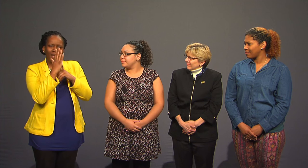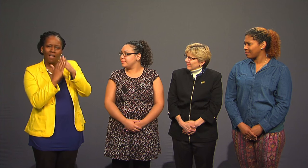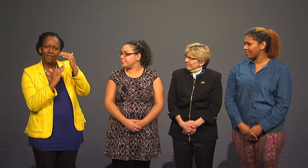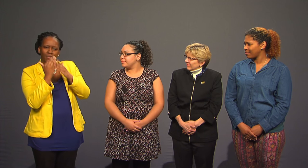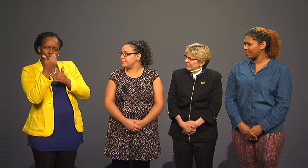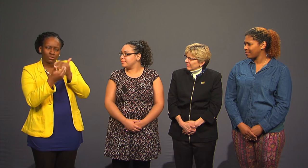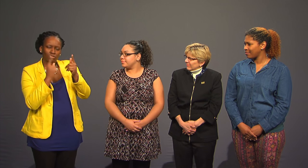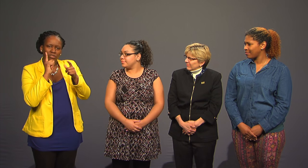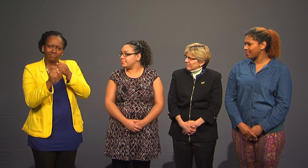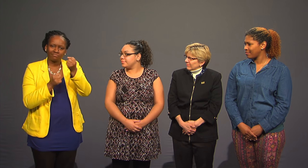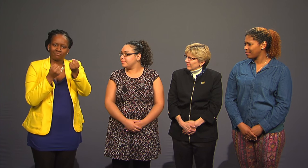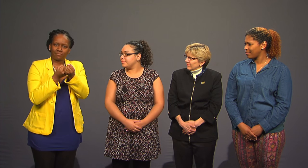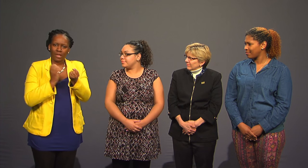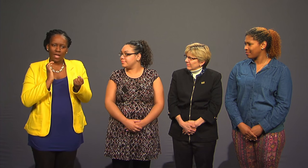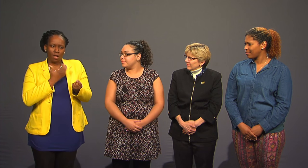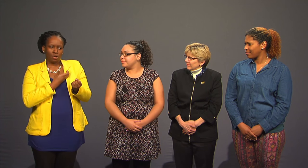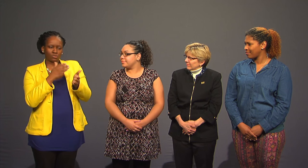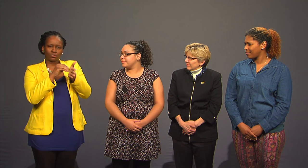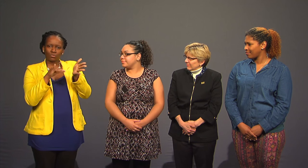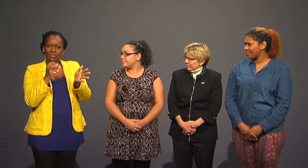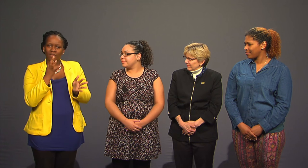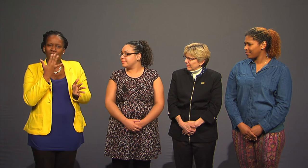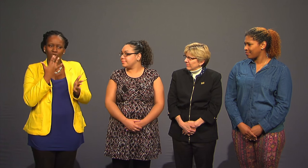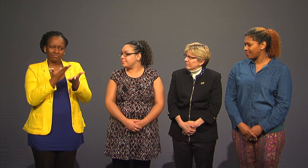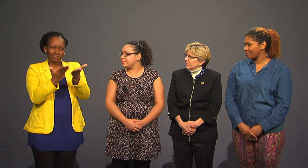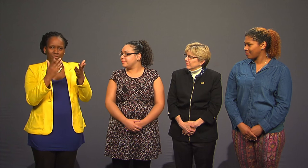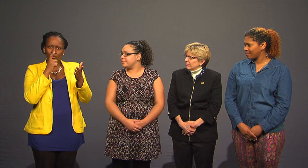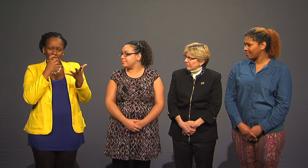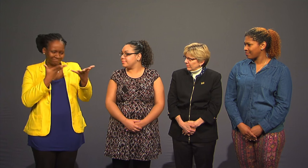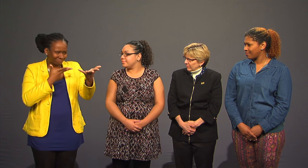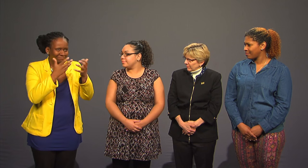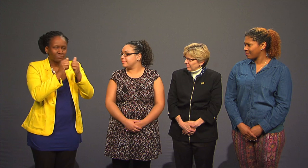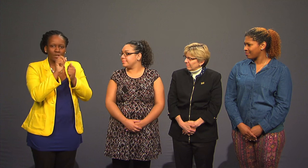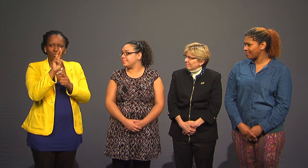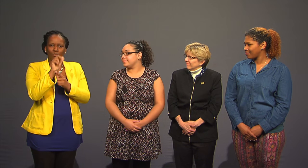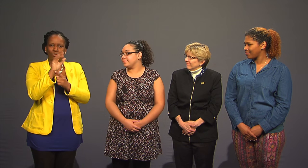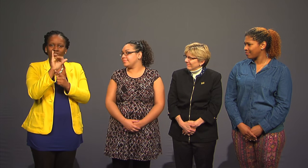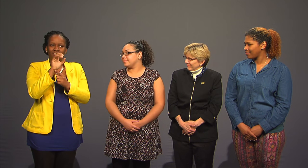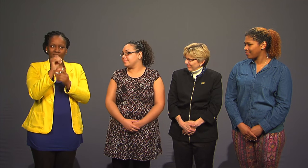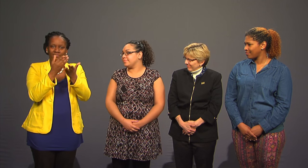and supporting our students of color in dealing with racism.